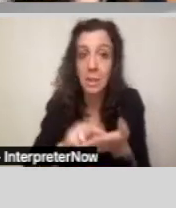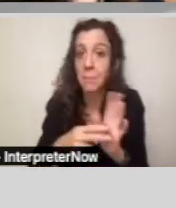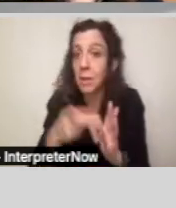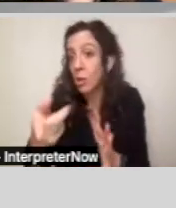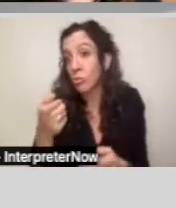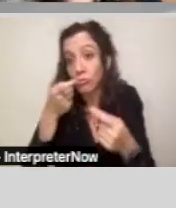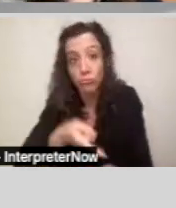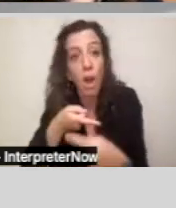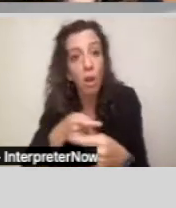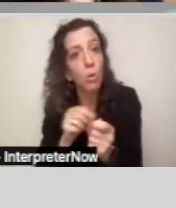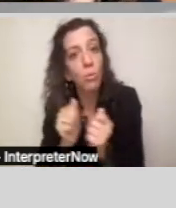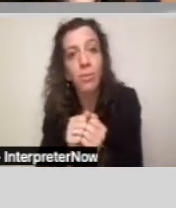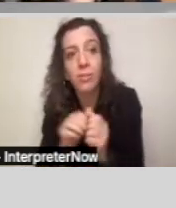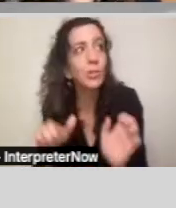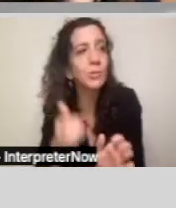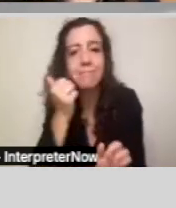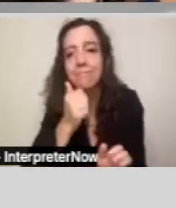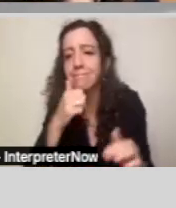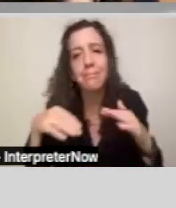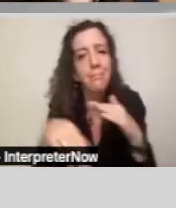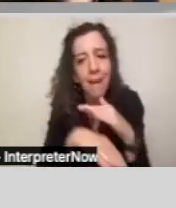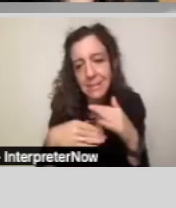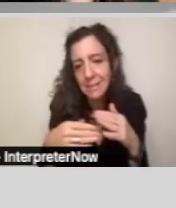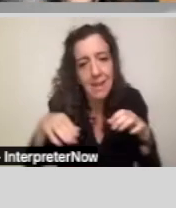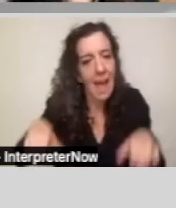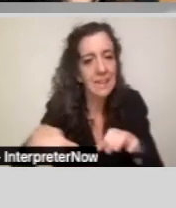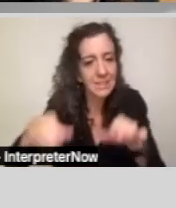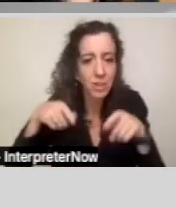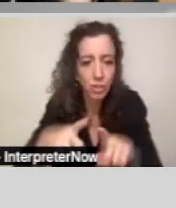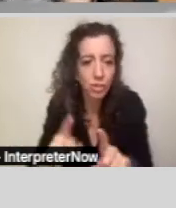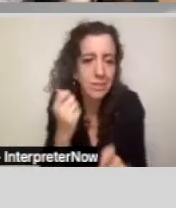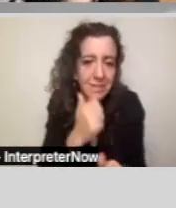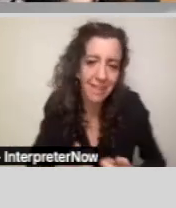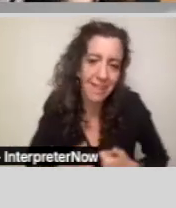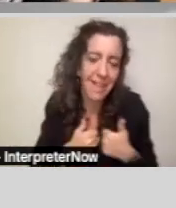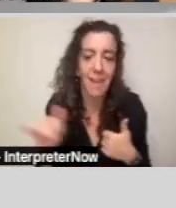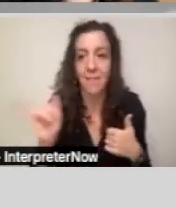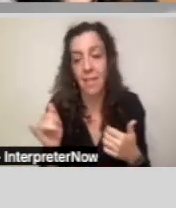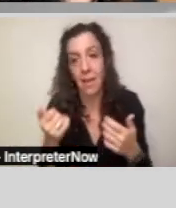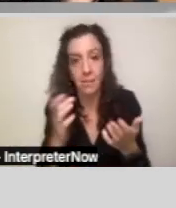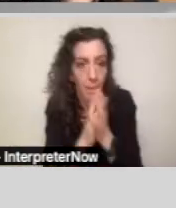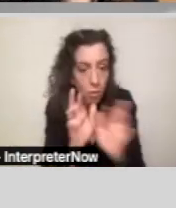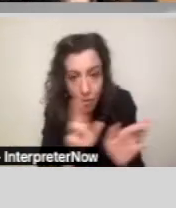doing, you know, basic activities of daily life, like getting ready, you know, working,